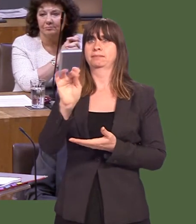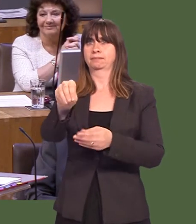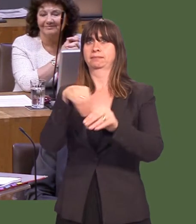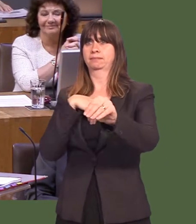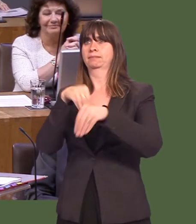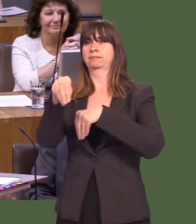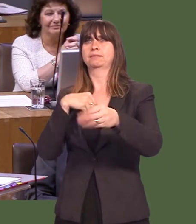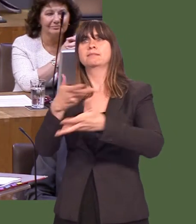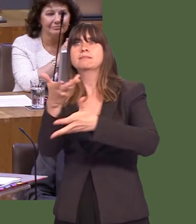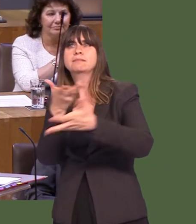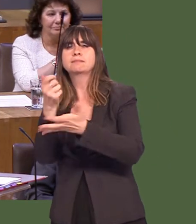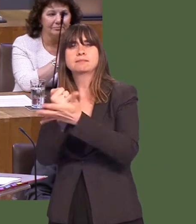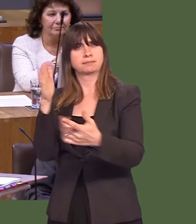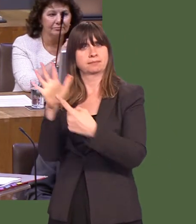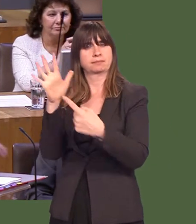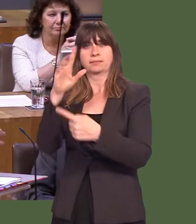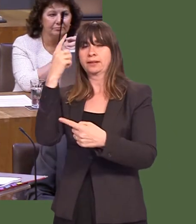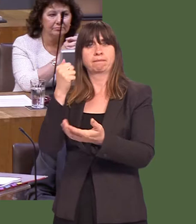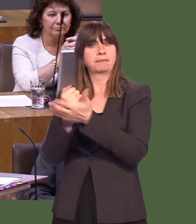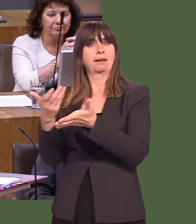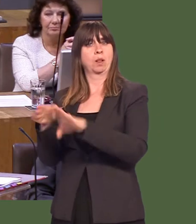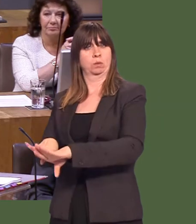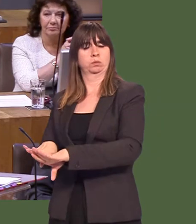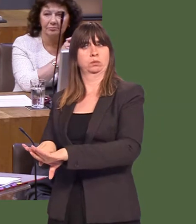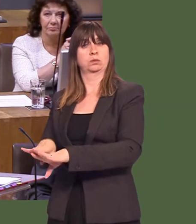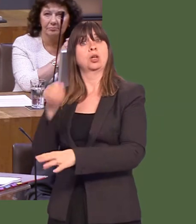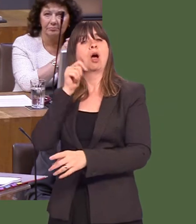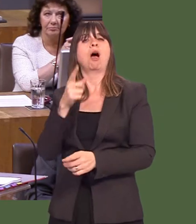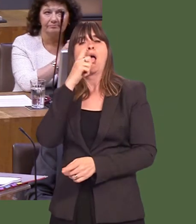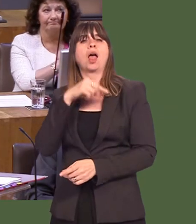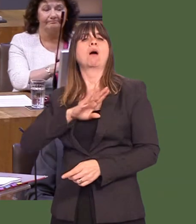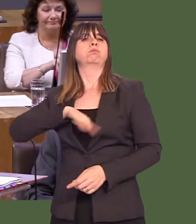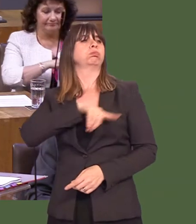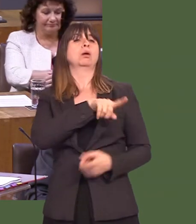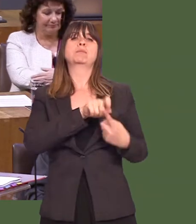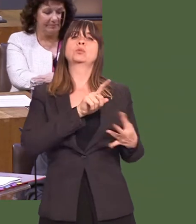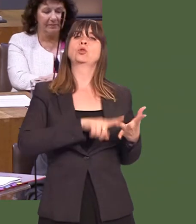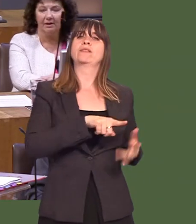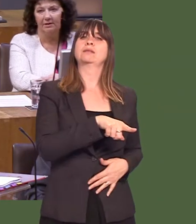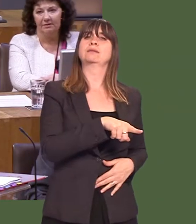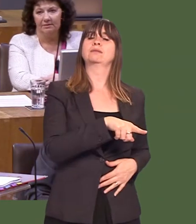cash withdrawals within their communities. So, where the banks are failing to accommodate this, we know that the Post Office is serving